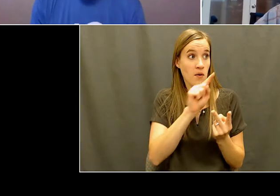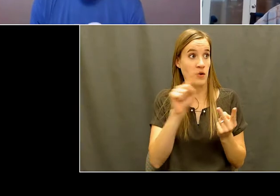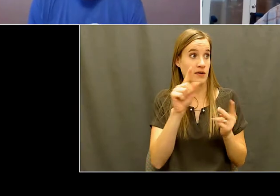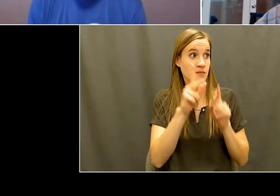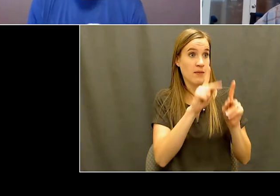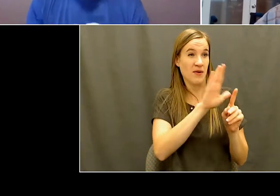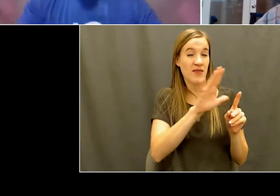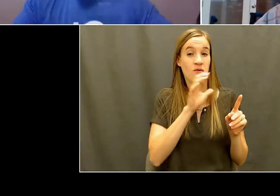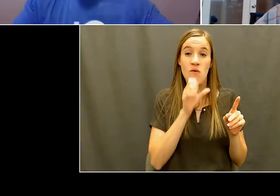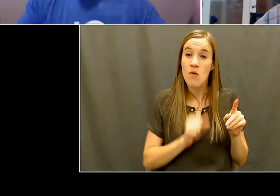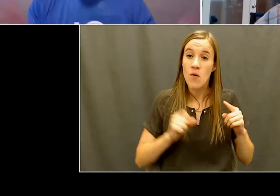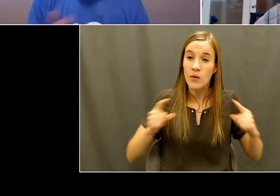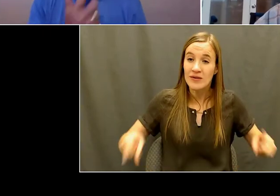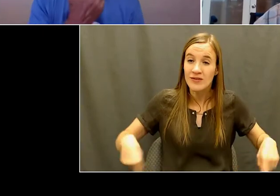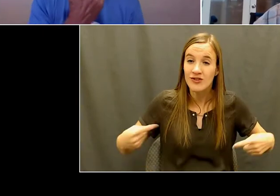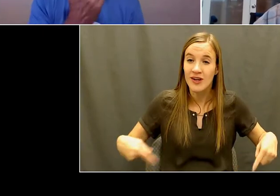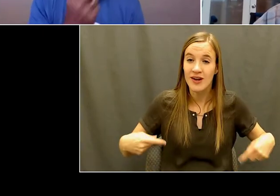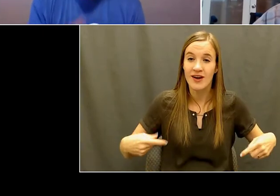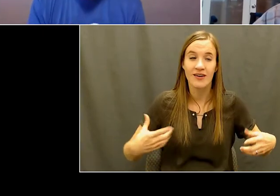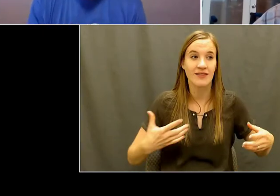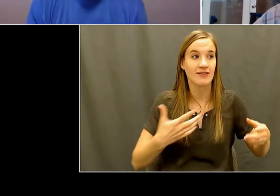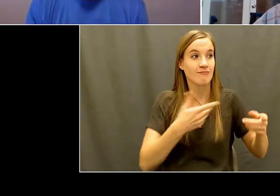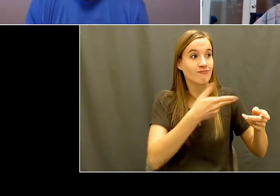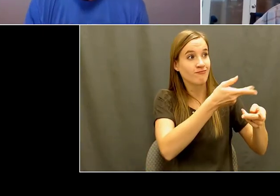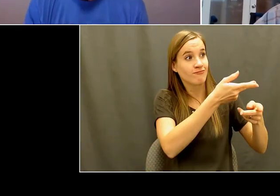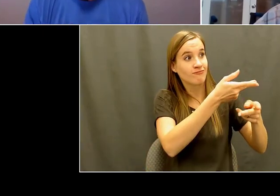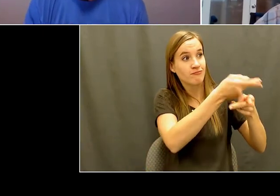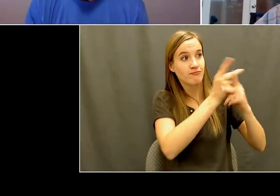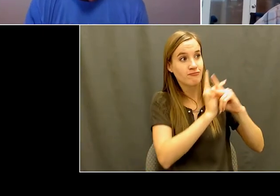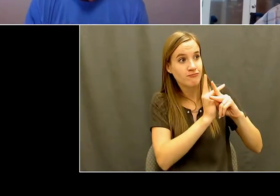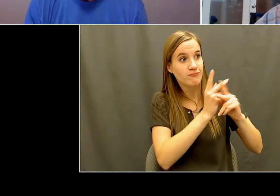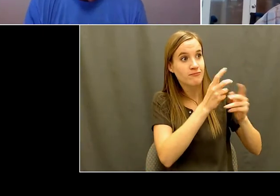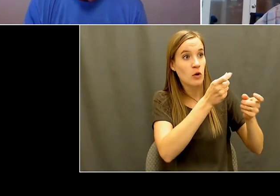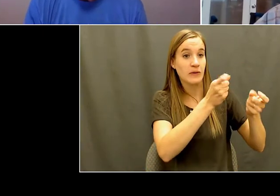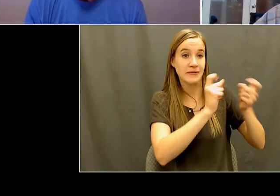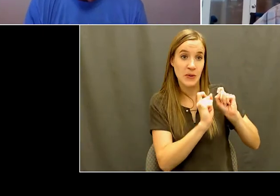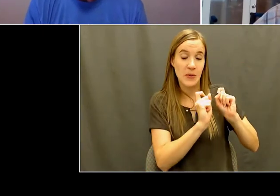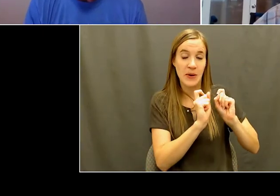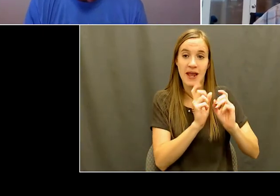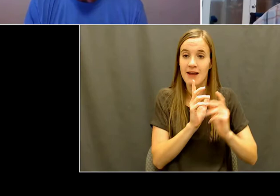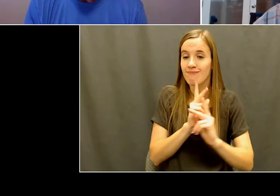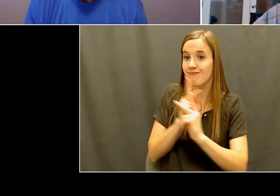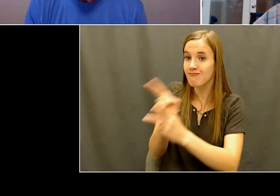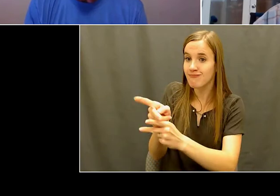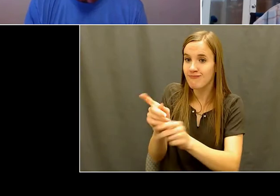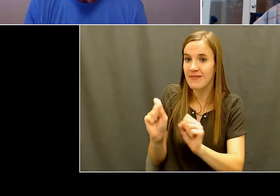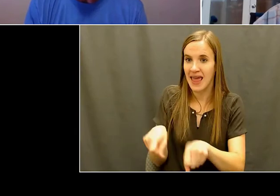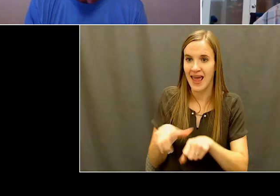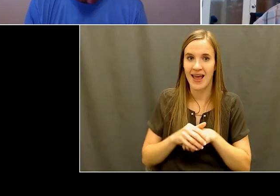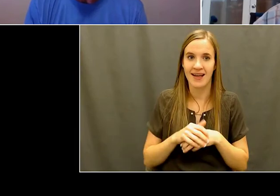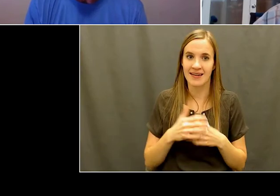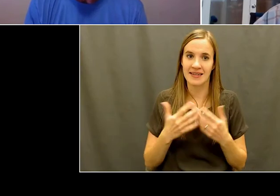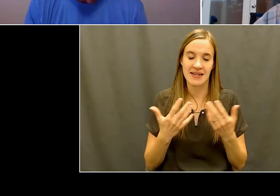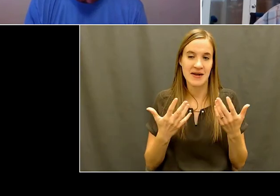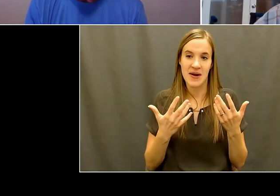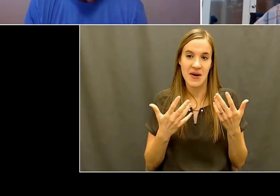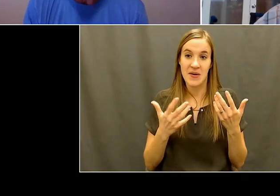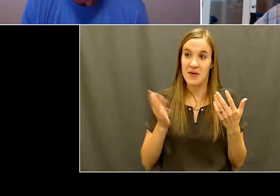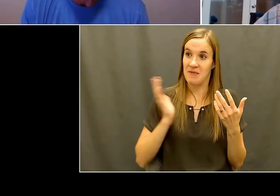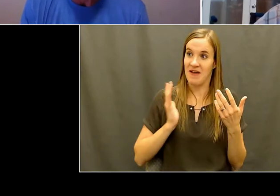put the word out and somehow like many things, you know, you have none and then all of a sudden you've got eight and